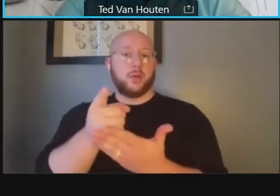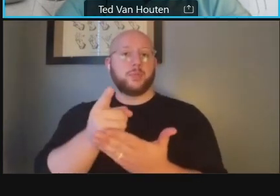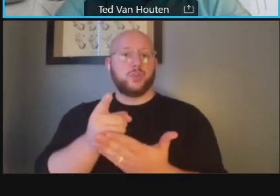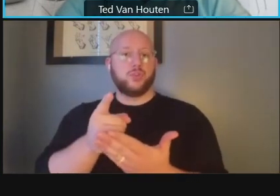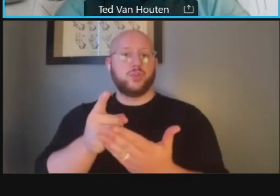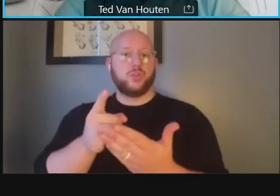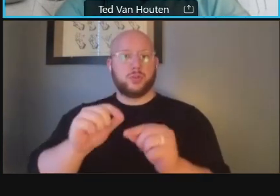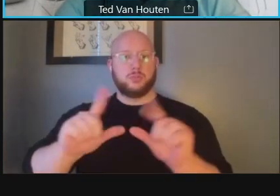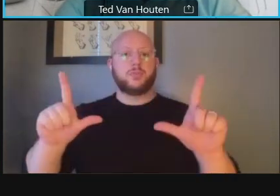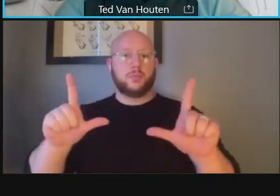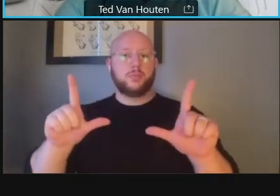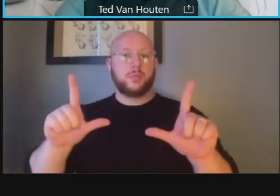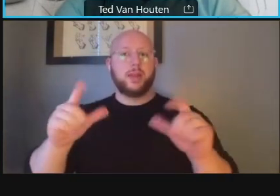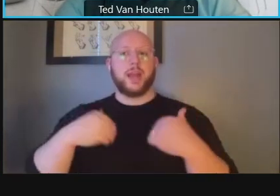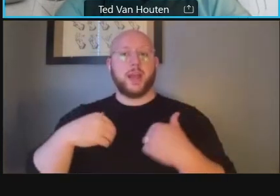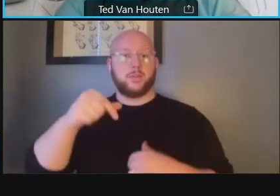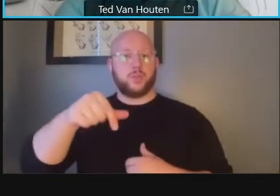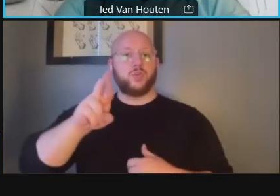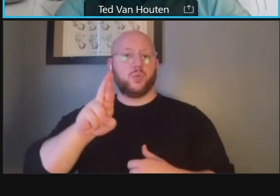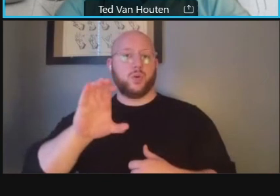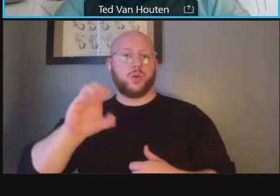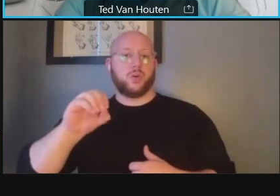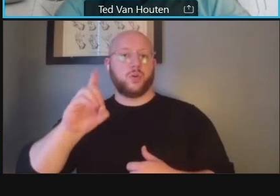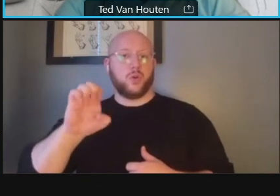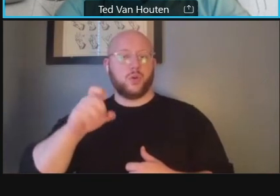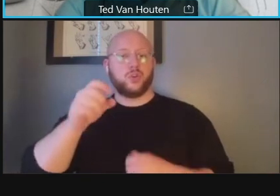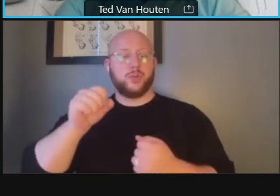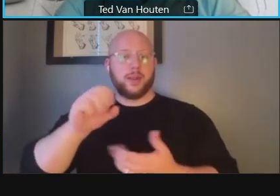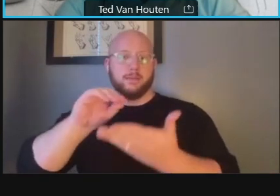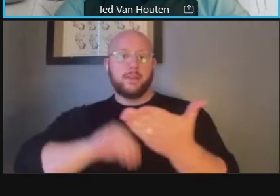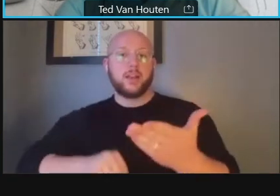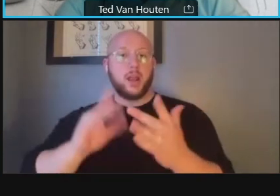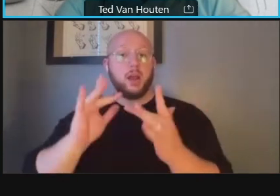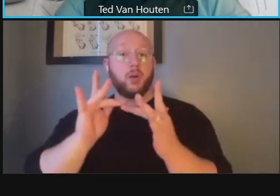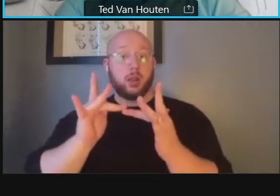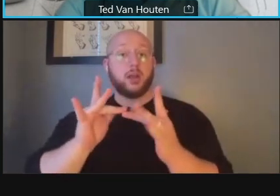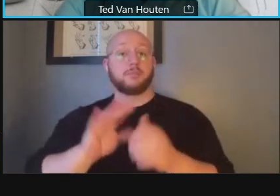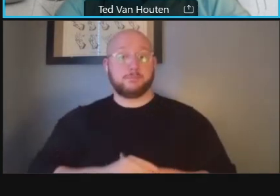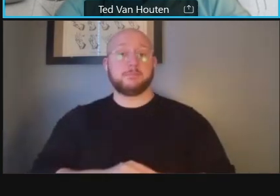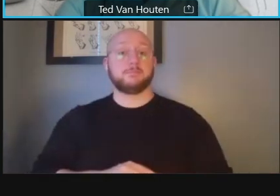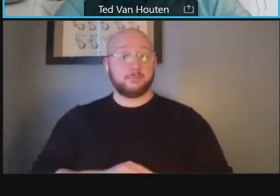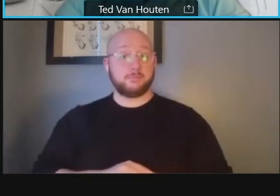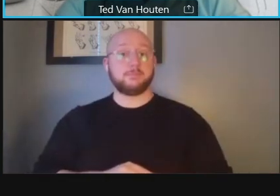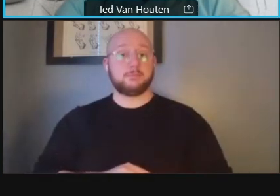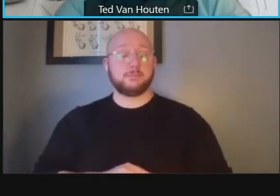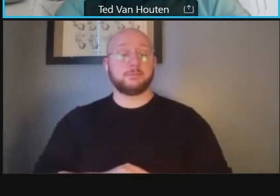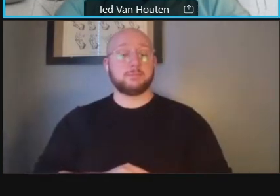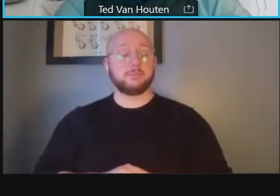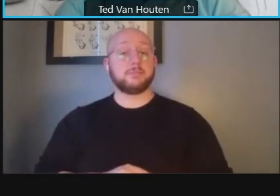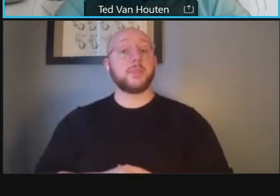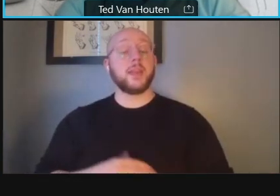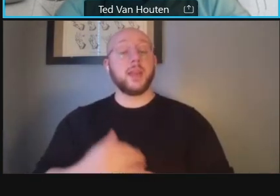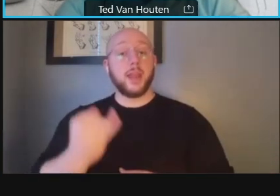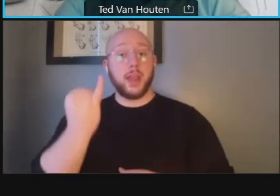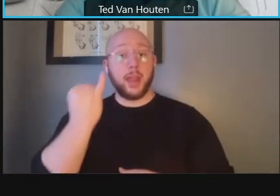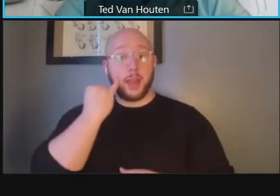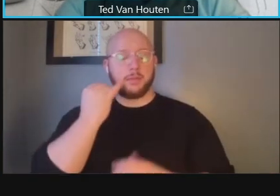a qr code um you can fill that out online um and uh if you're again i don't know if we have anyone